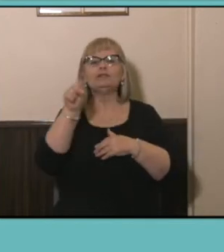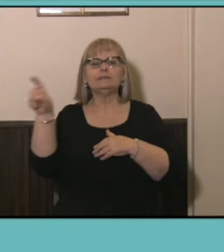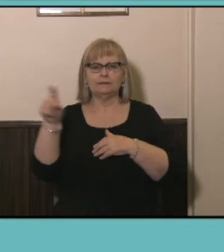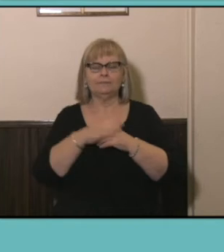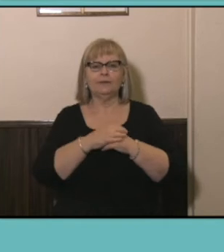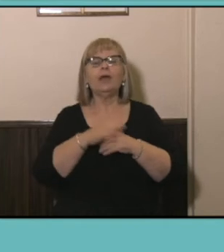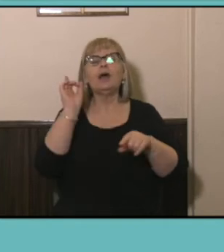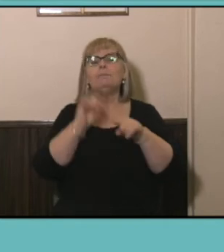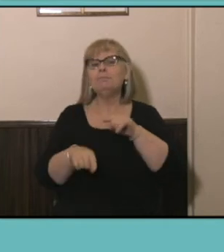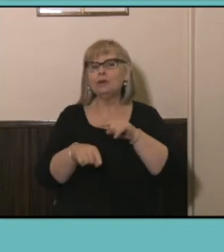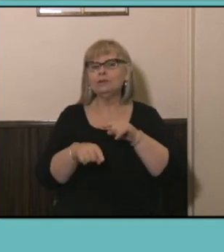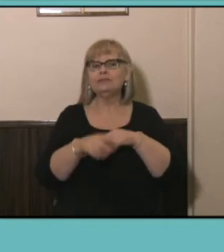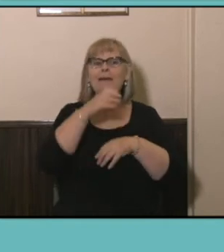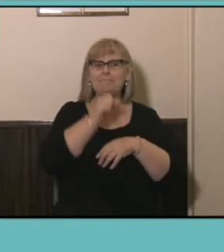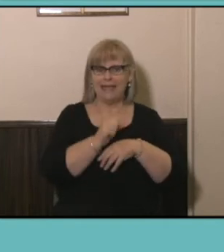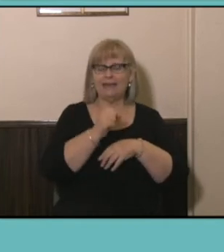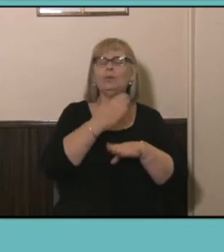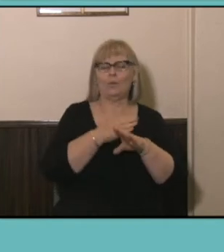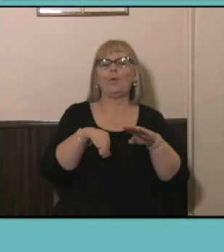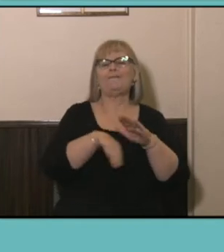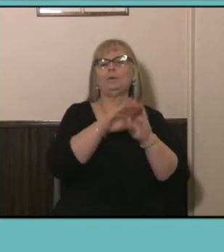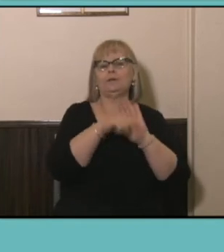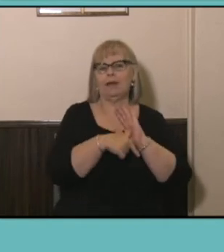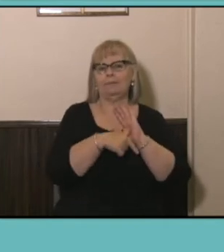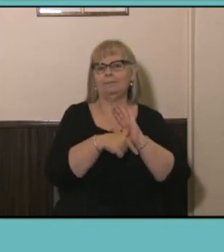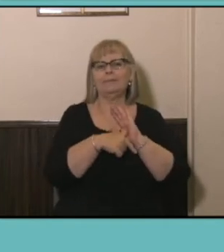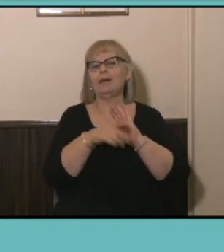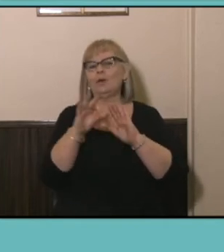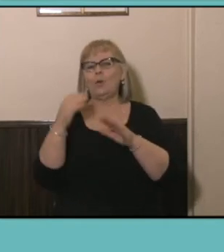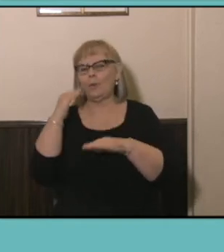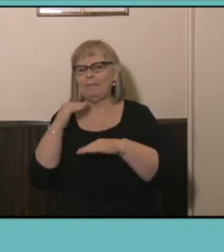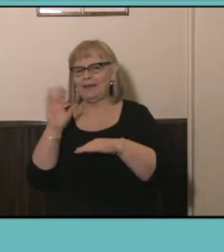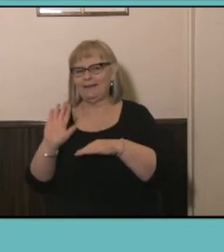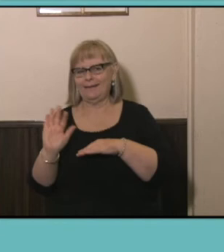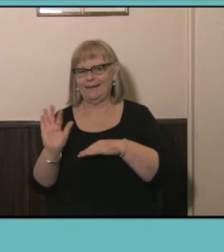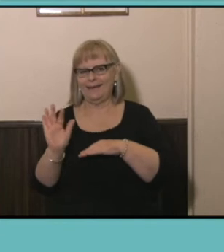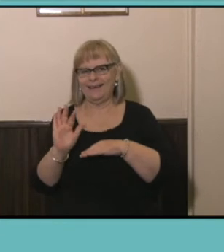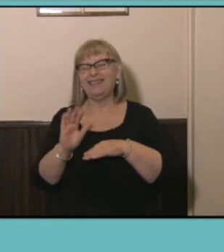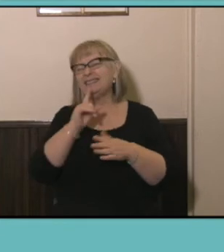proportion of men work full-time than women and and that's, that's been true